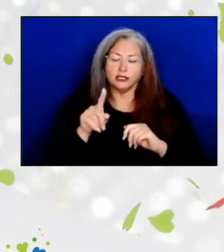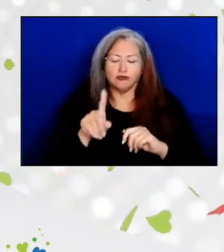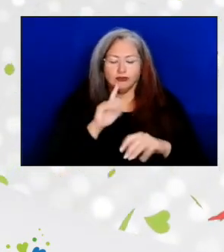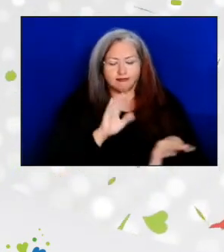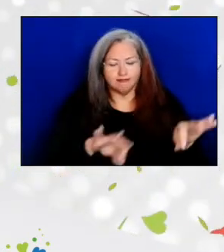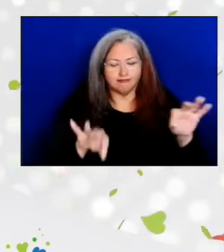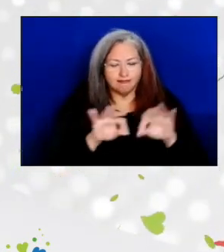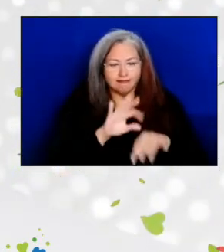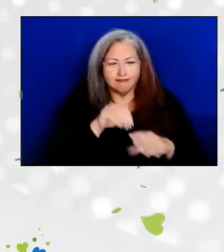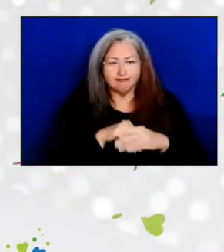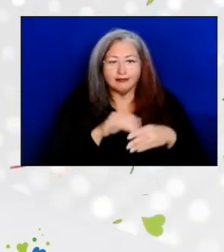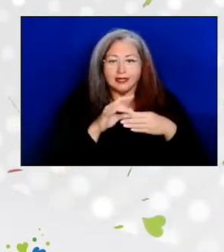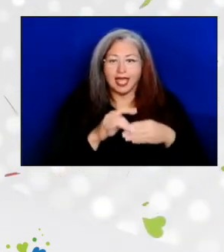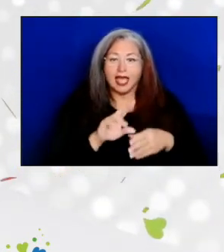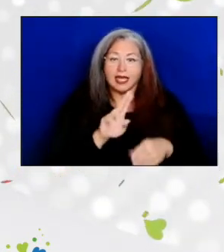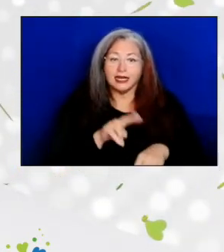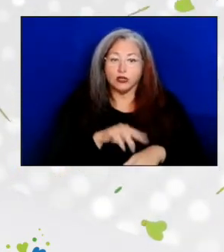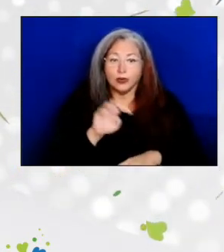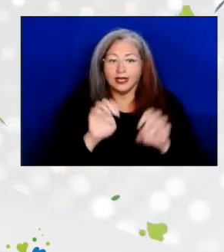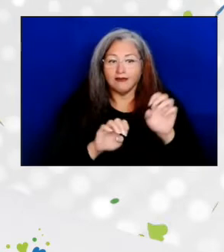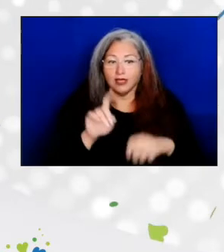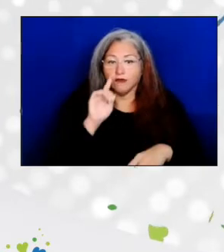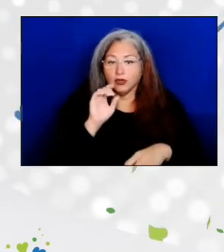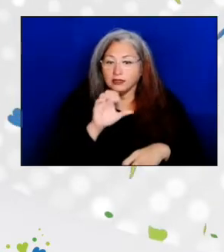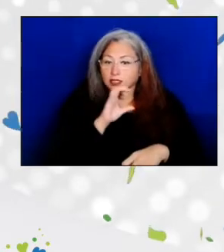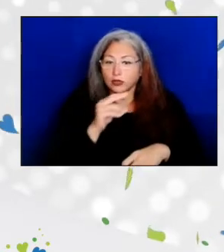the national evaluation of Senior Nutrition Programs,